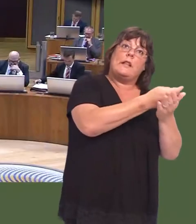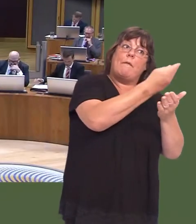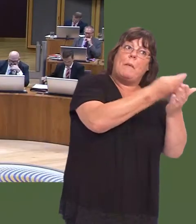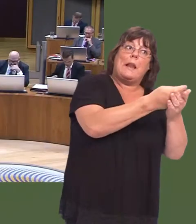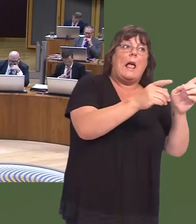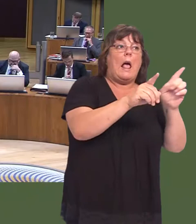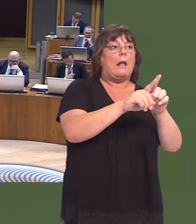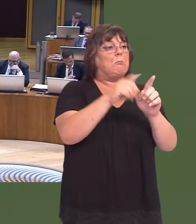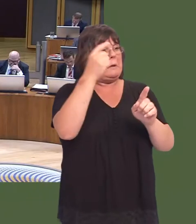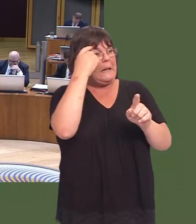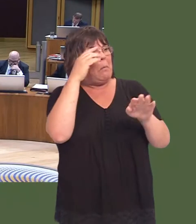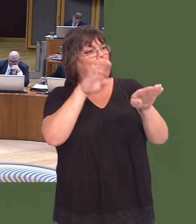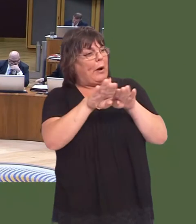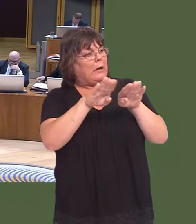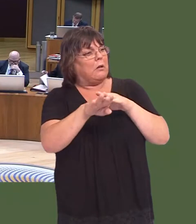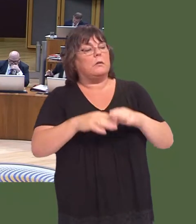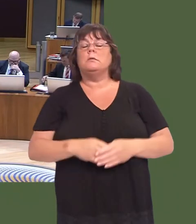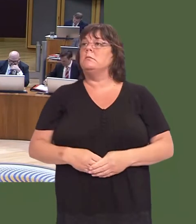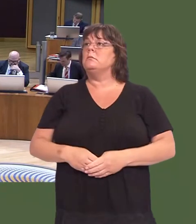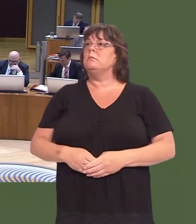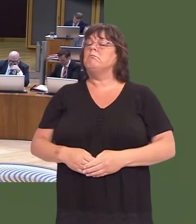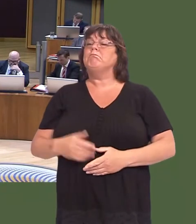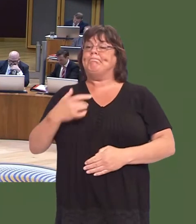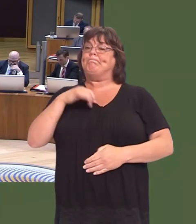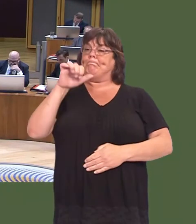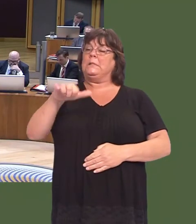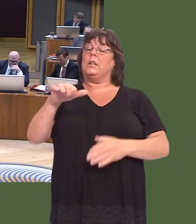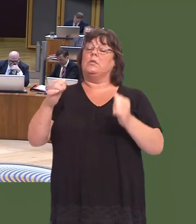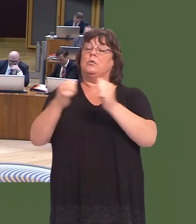Carwyn Jones: Yes, I do, and itís all-important that that does happen.